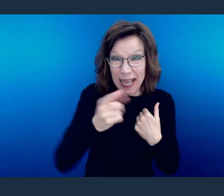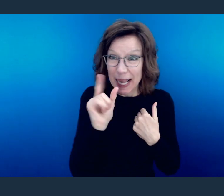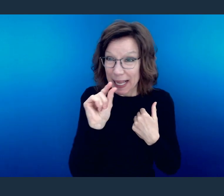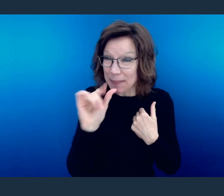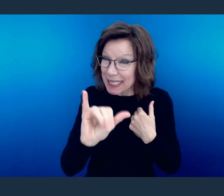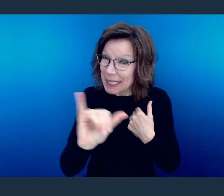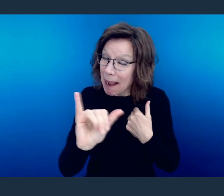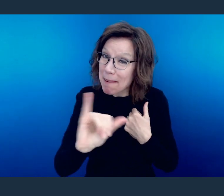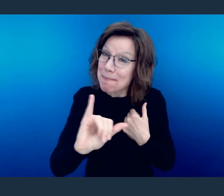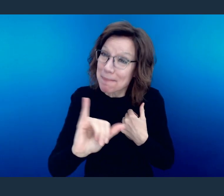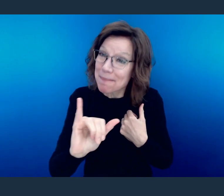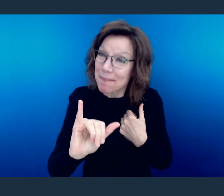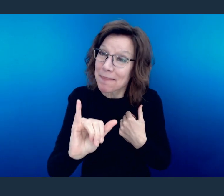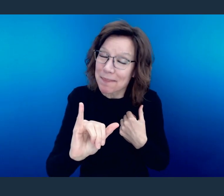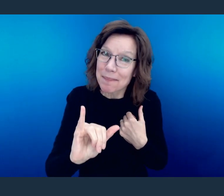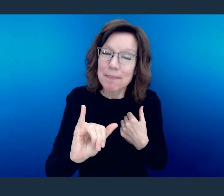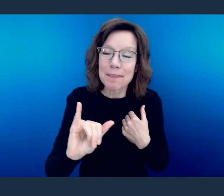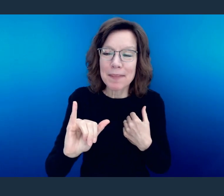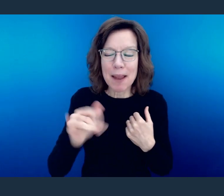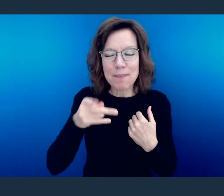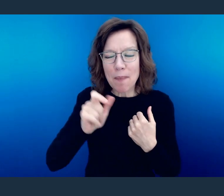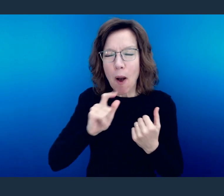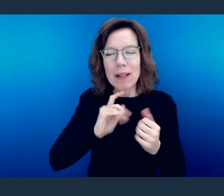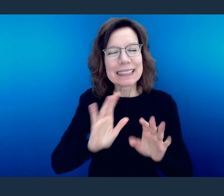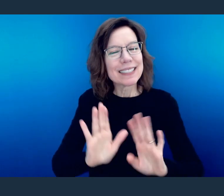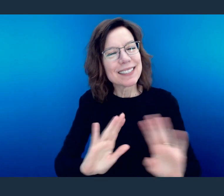the Transformers but not in the way that Paul means.